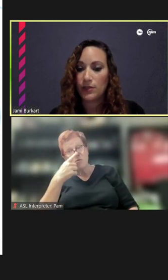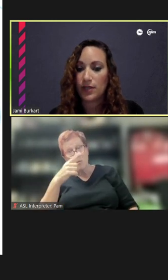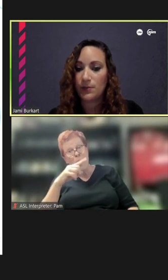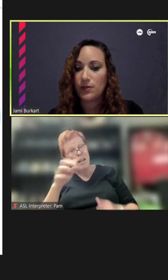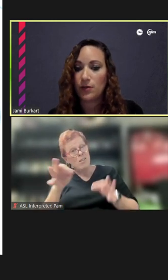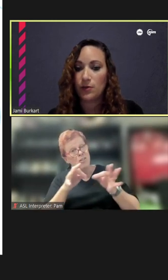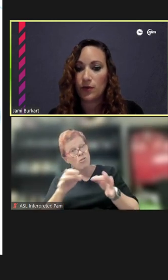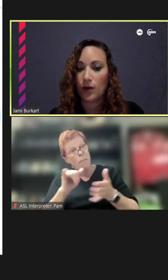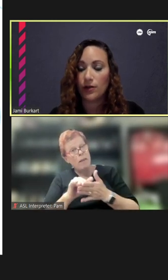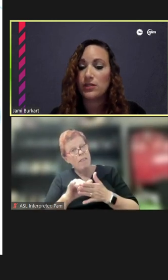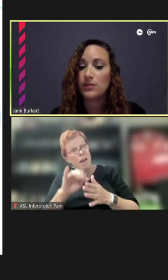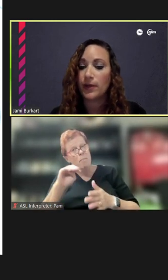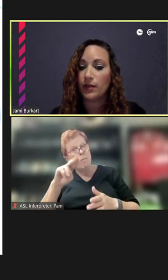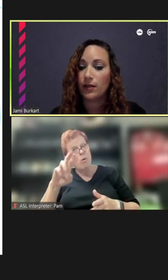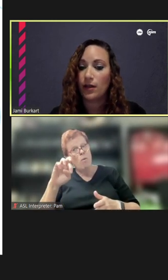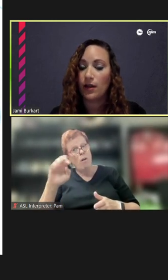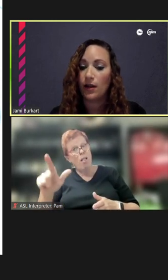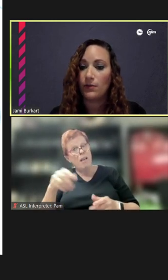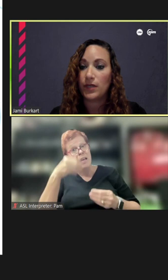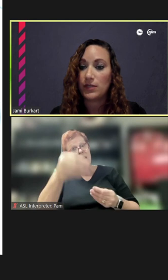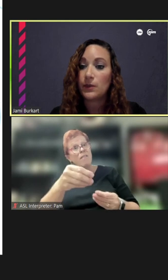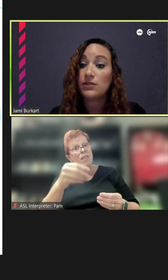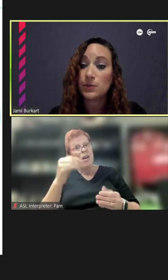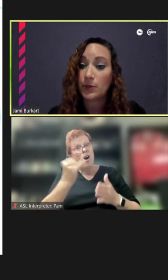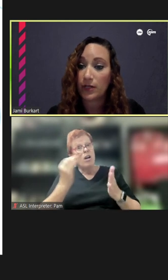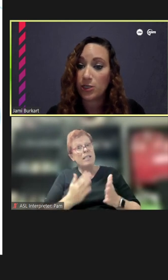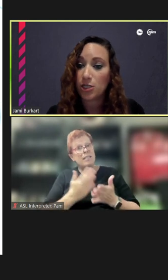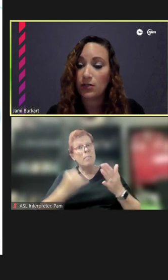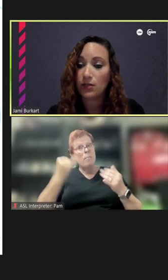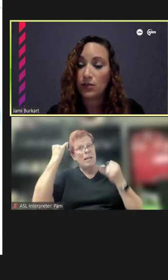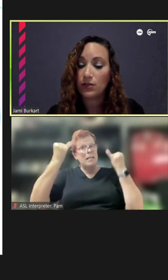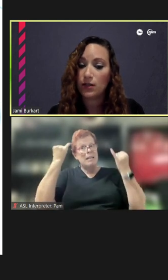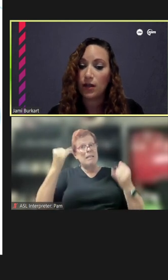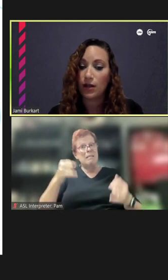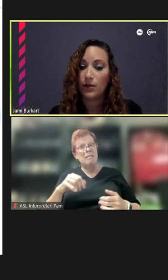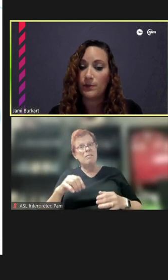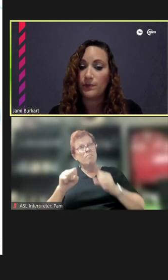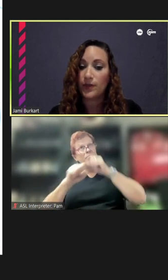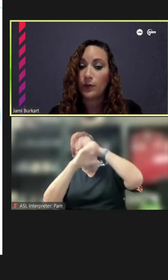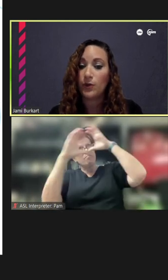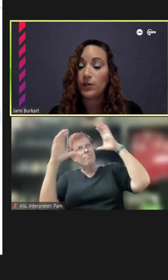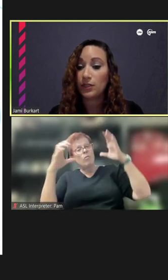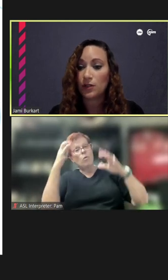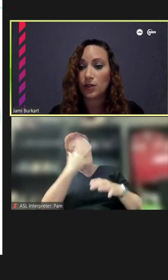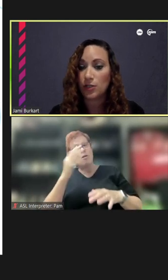in depth so the artist might get some inspiration and we would encourage